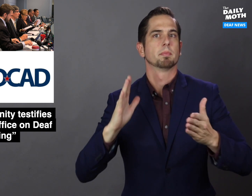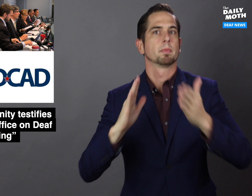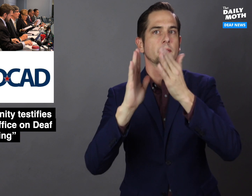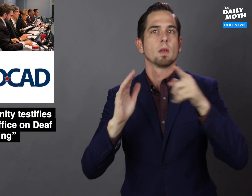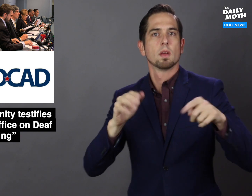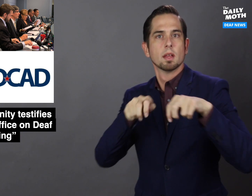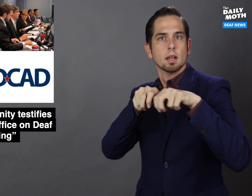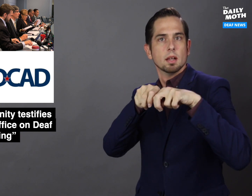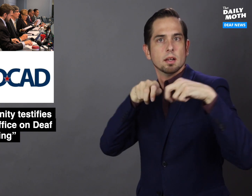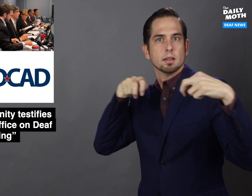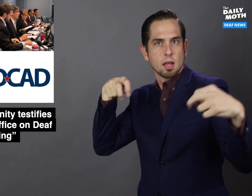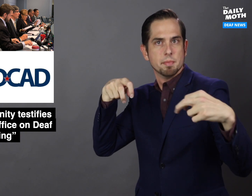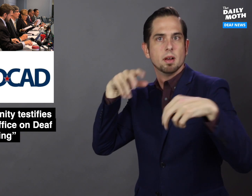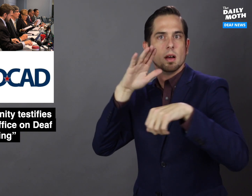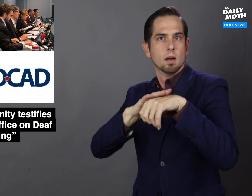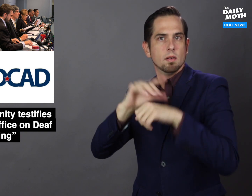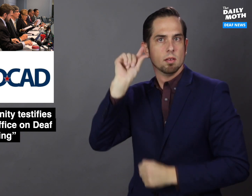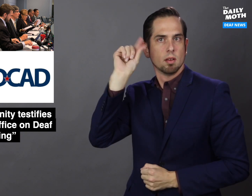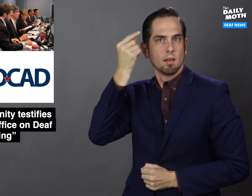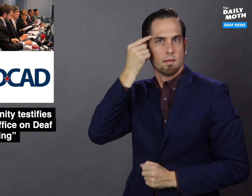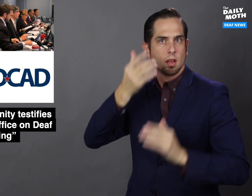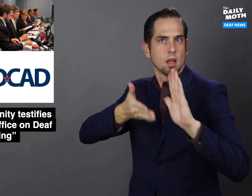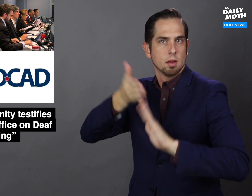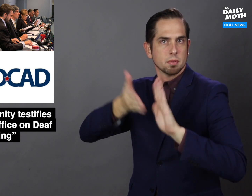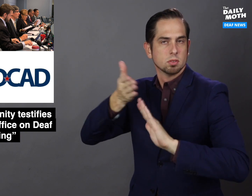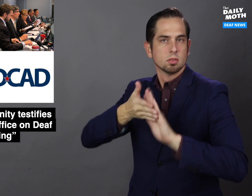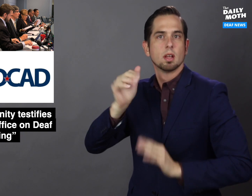before the Committee on Government Operations